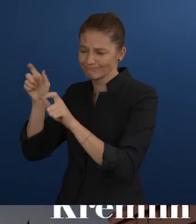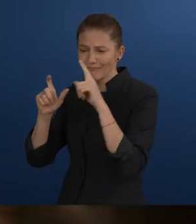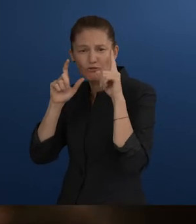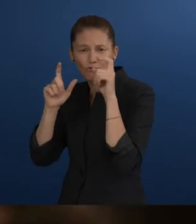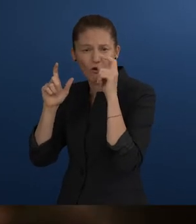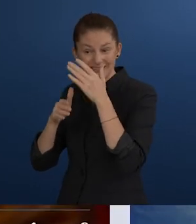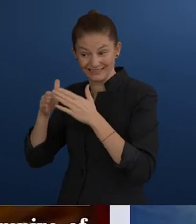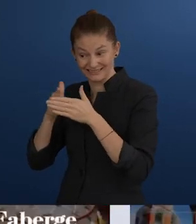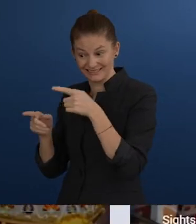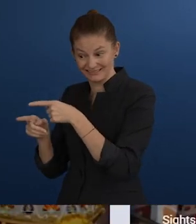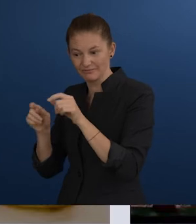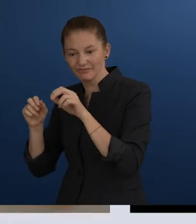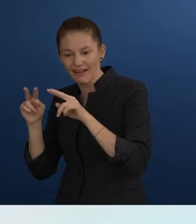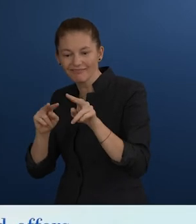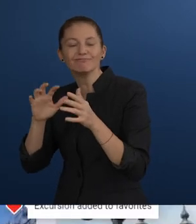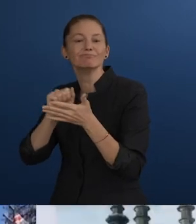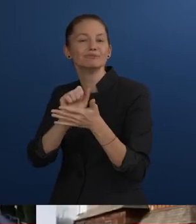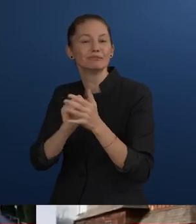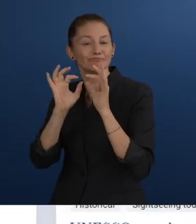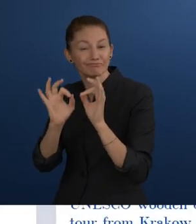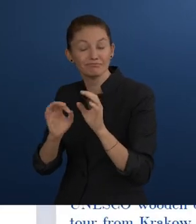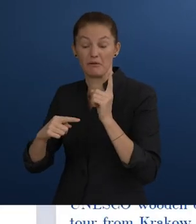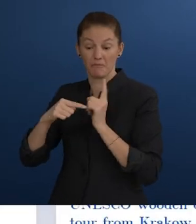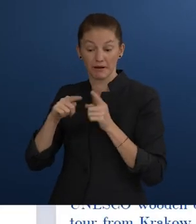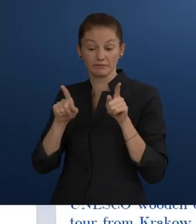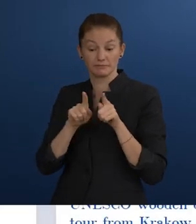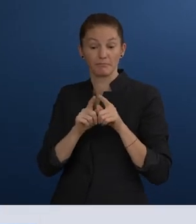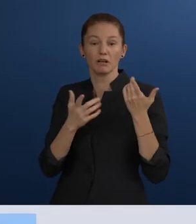representatives of the tourism industry who lack the knowledge